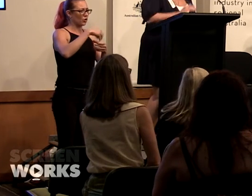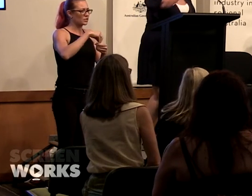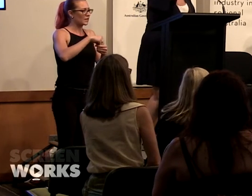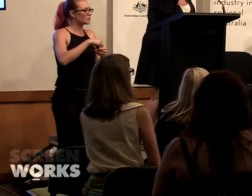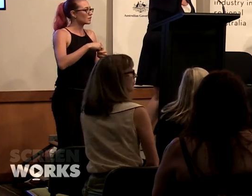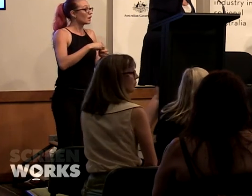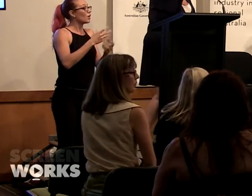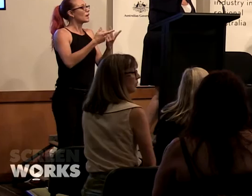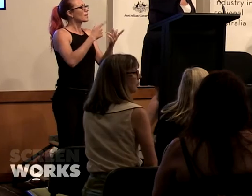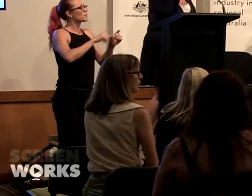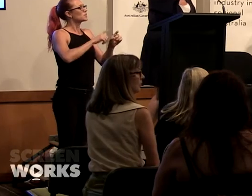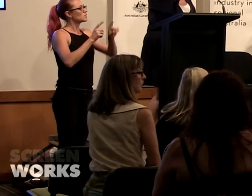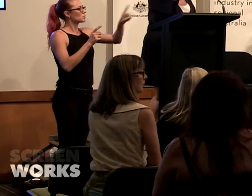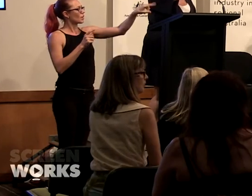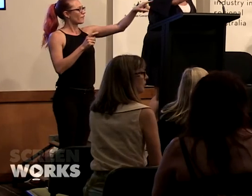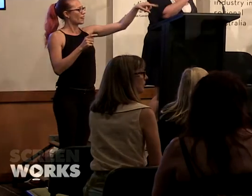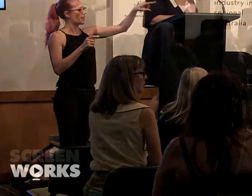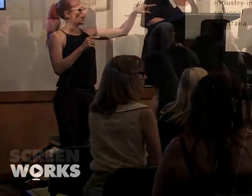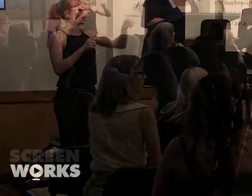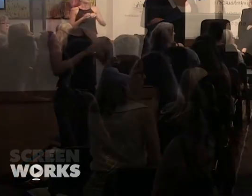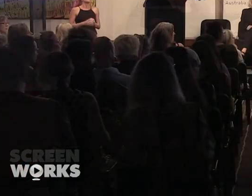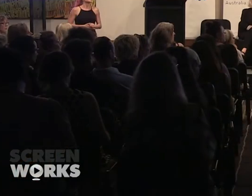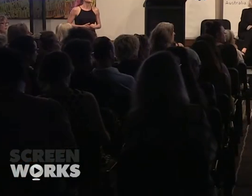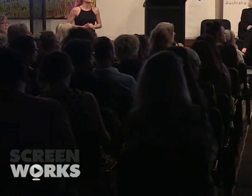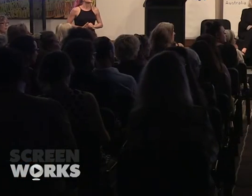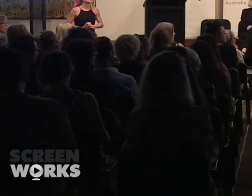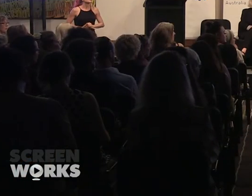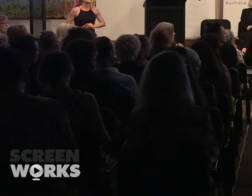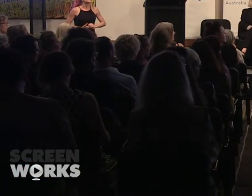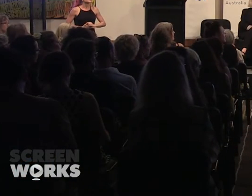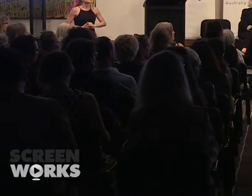I think there was just here, in the few rows ahead? yes?